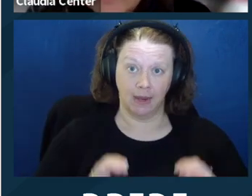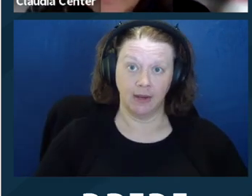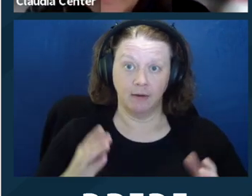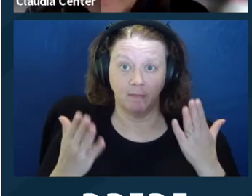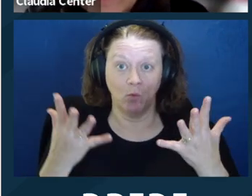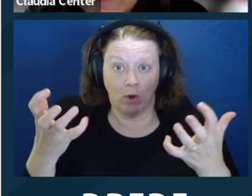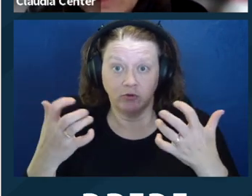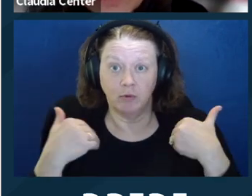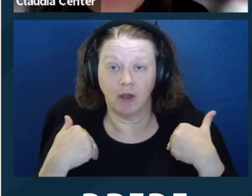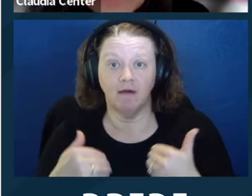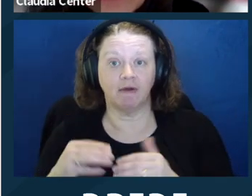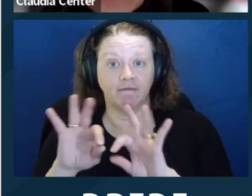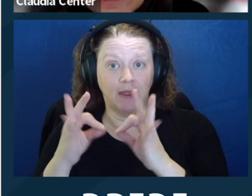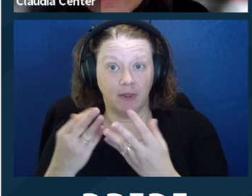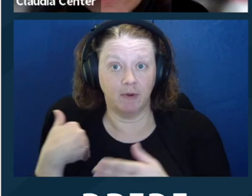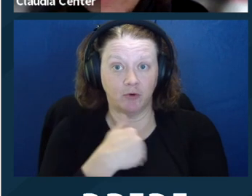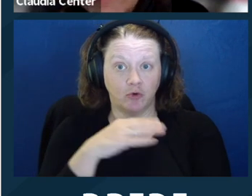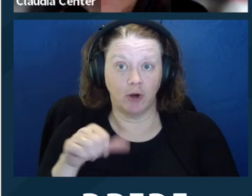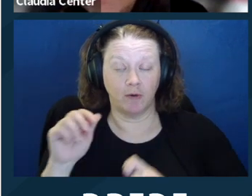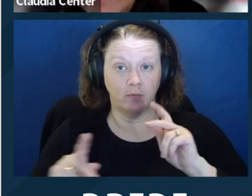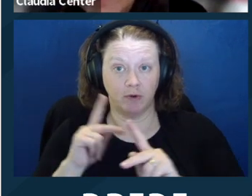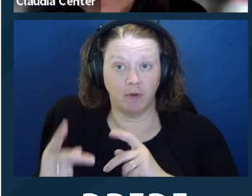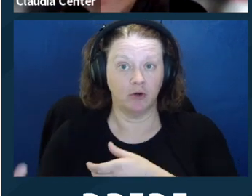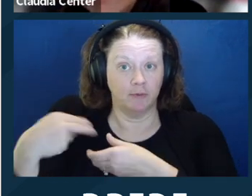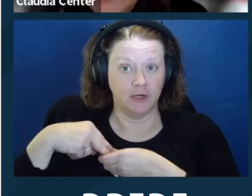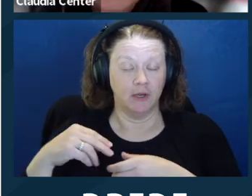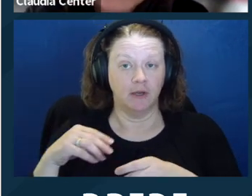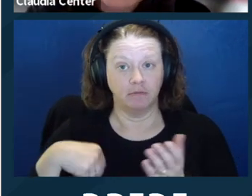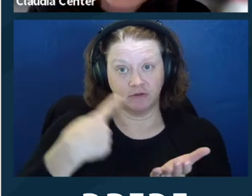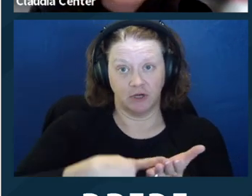to assist in the representation, so that's similar to the ‑‑ our evidence code in